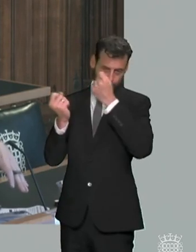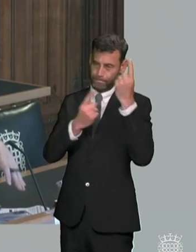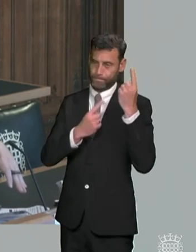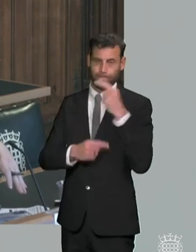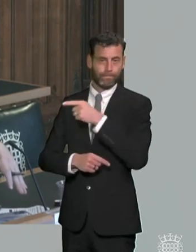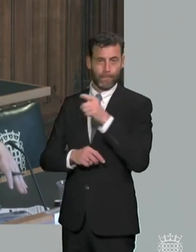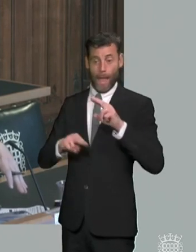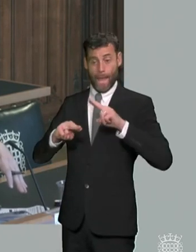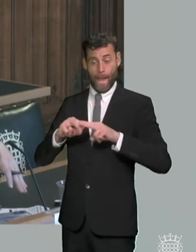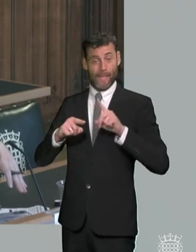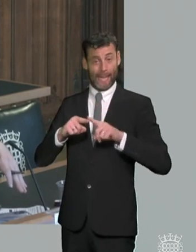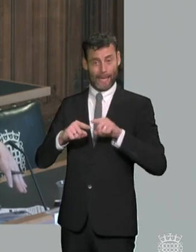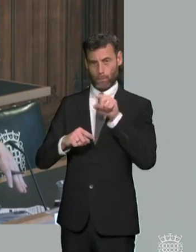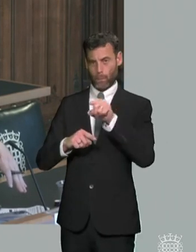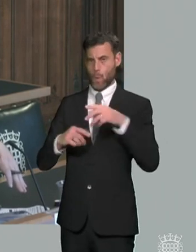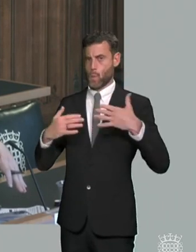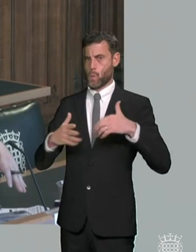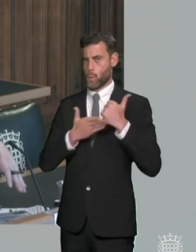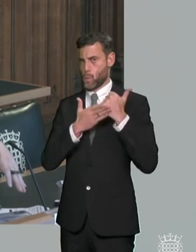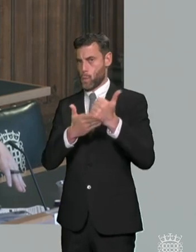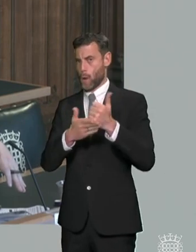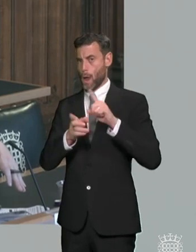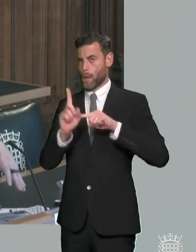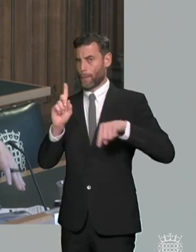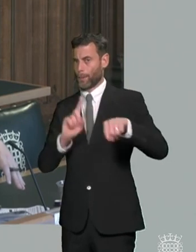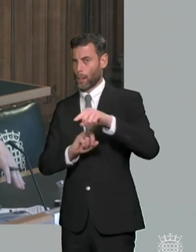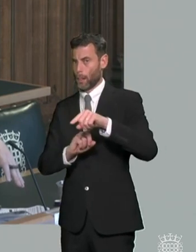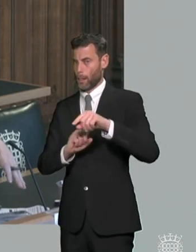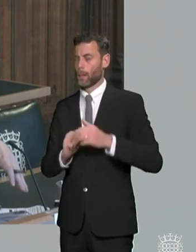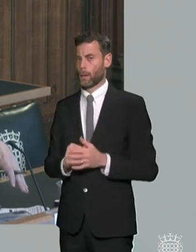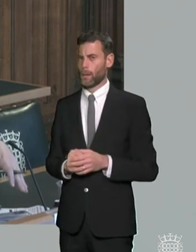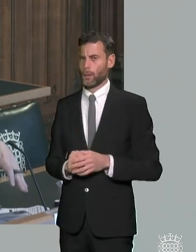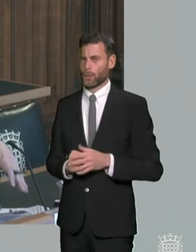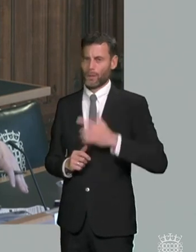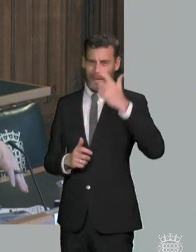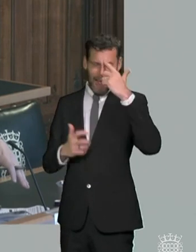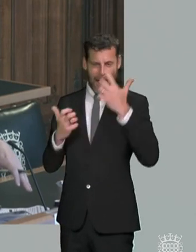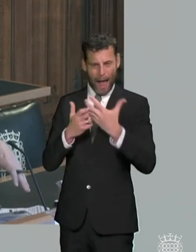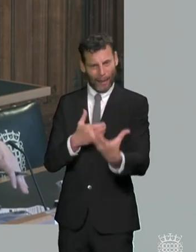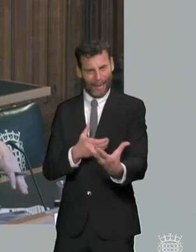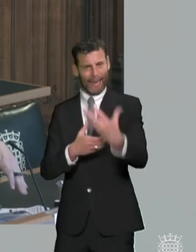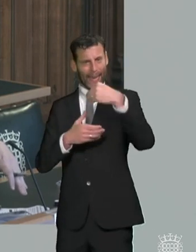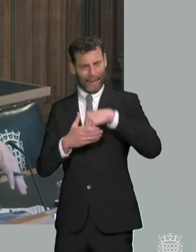fe um supporting young people with uh um inclusion needs um between 16 and 18